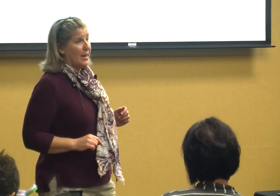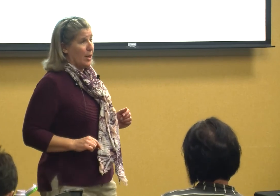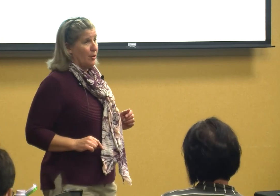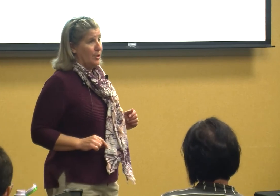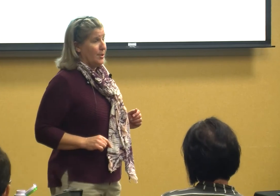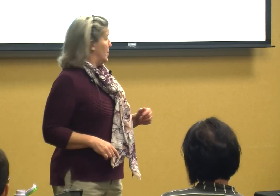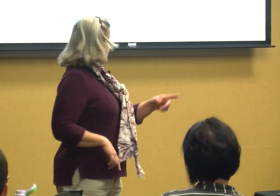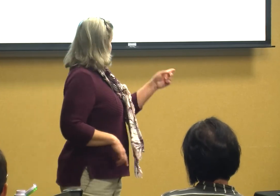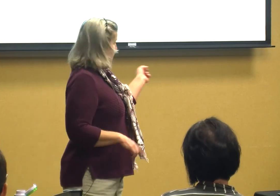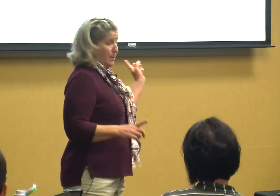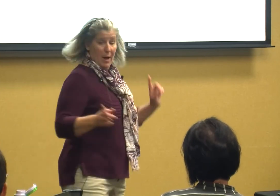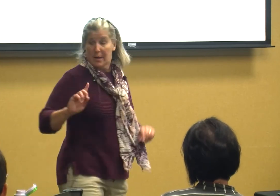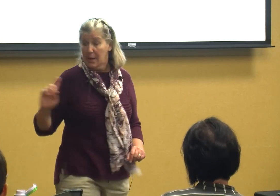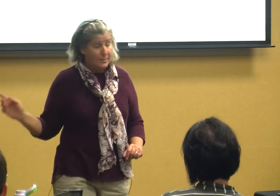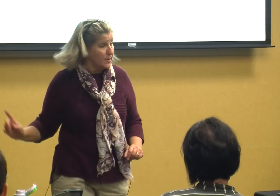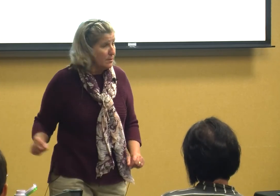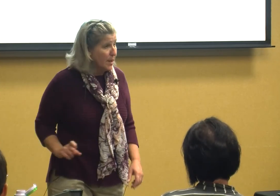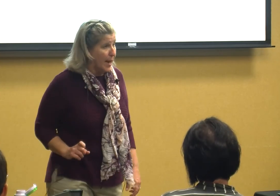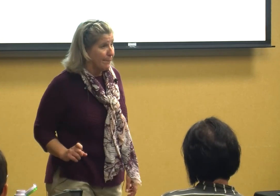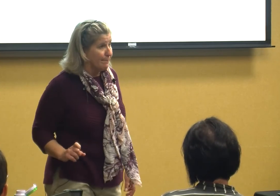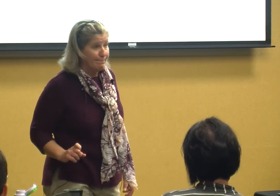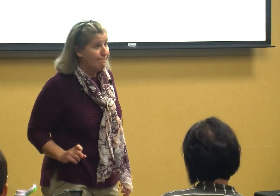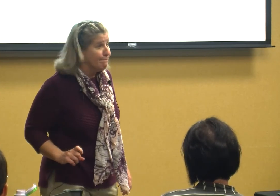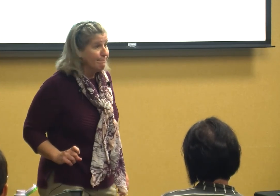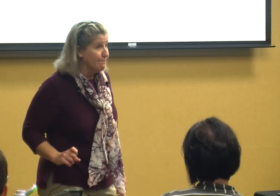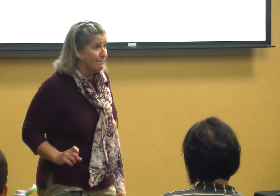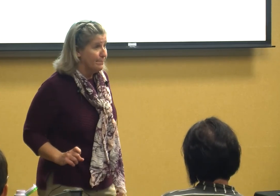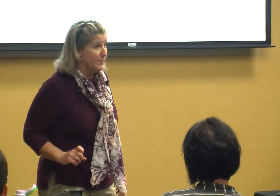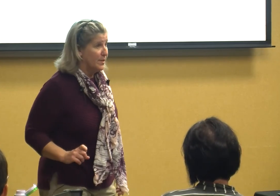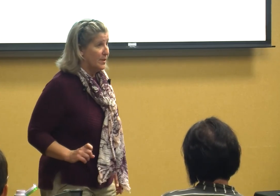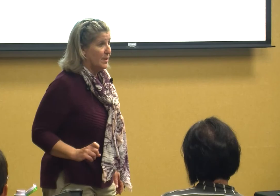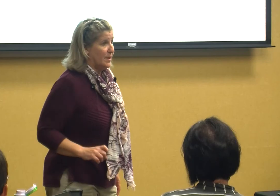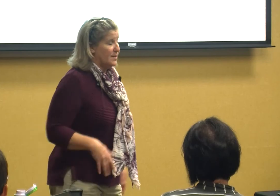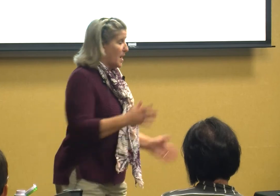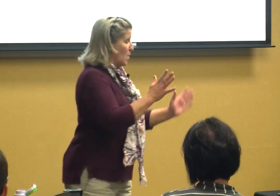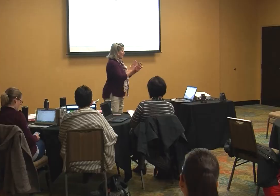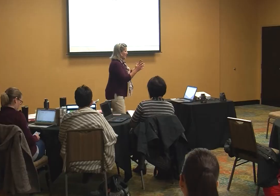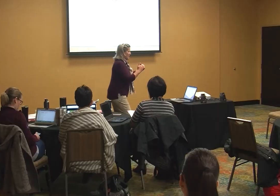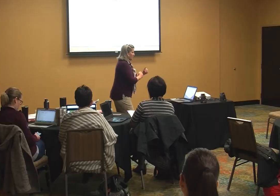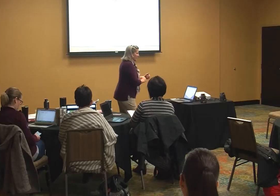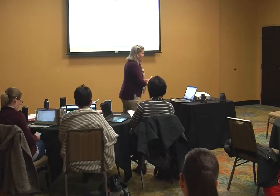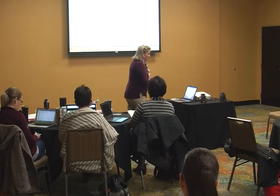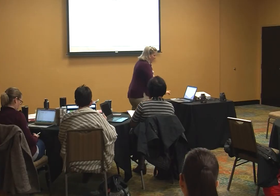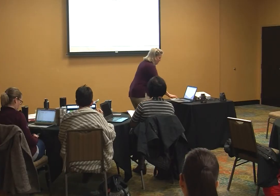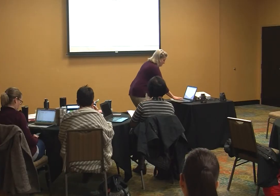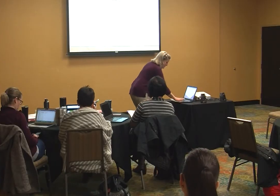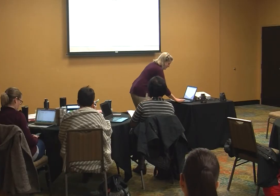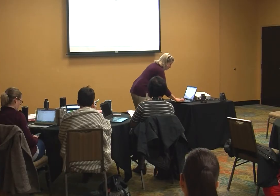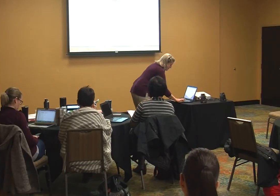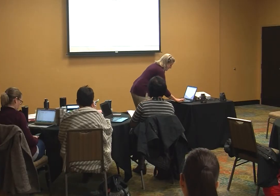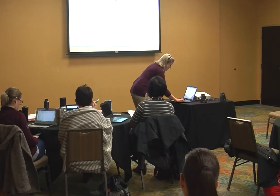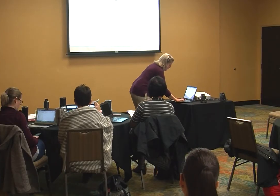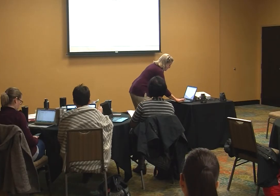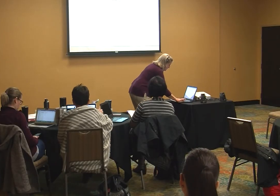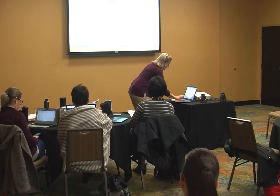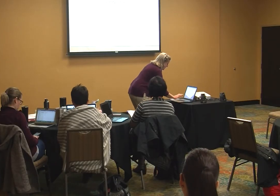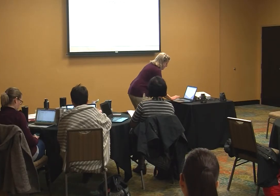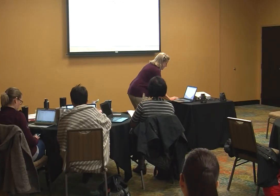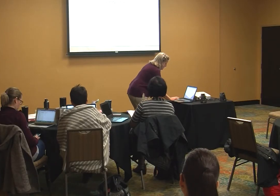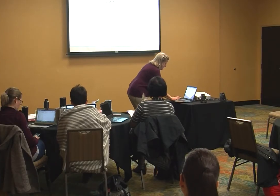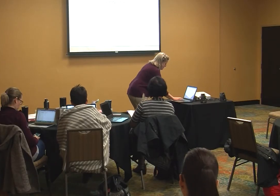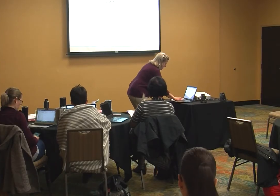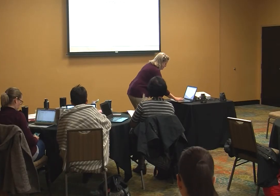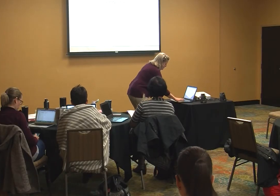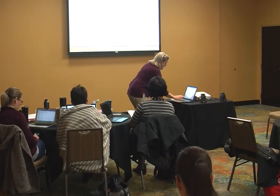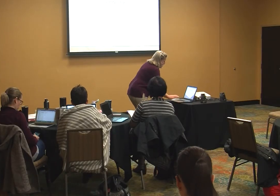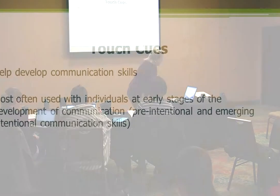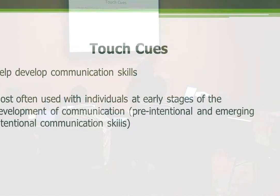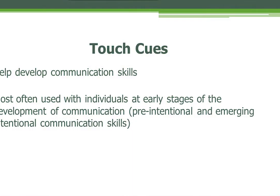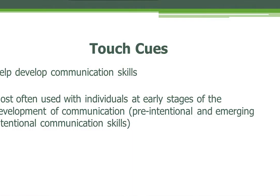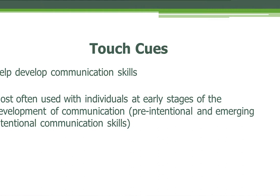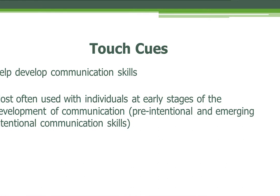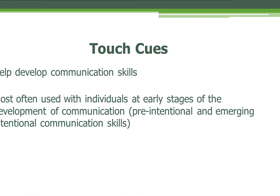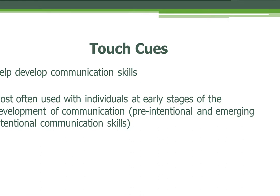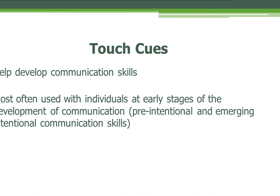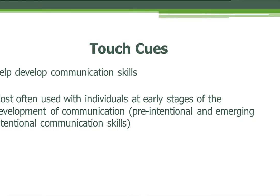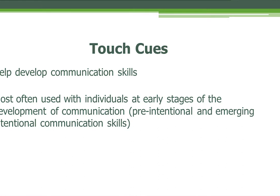here did you see anybody else doing that mm-hmm so I'm gonna get off of that okay so touch cues